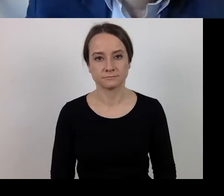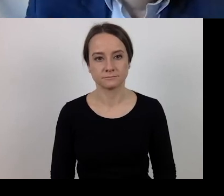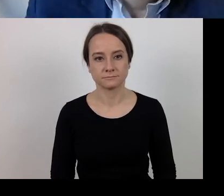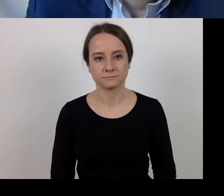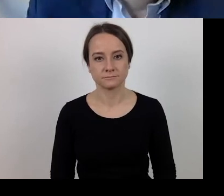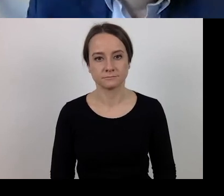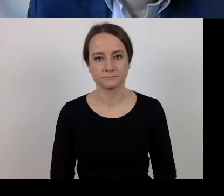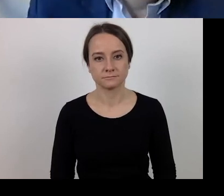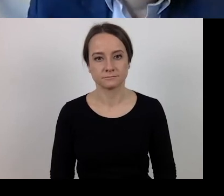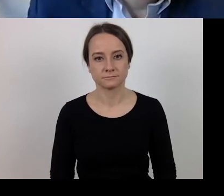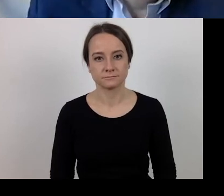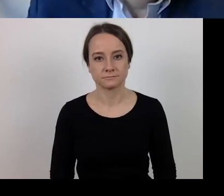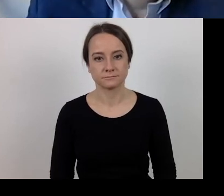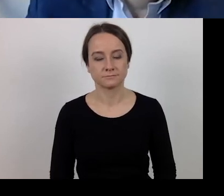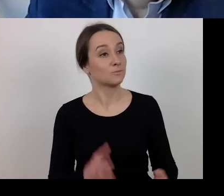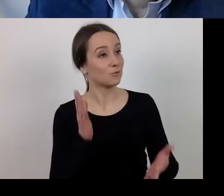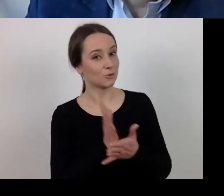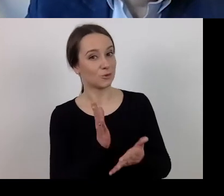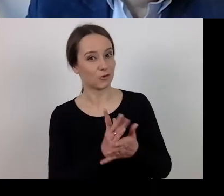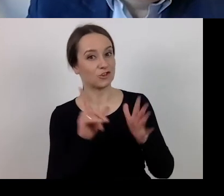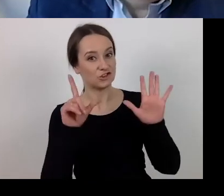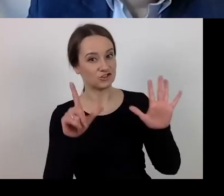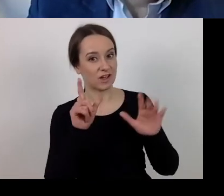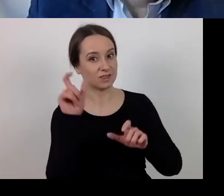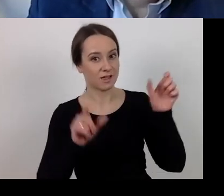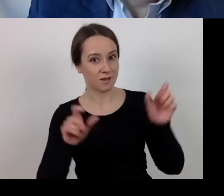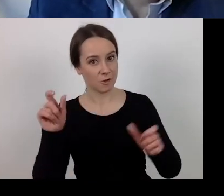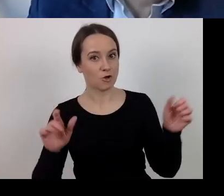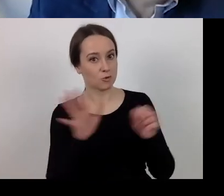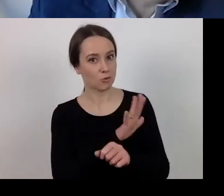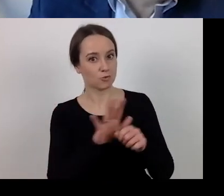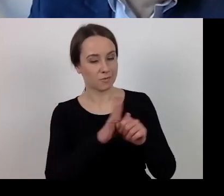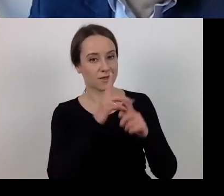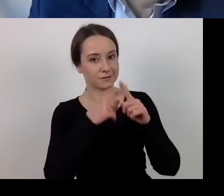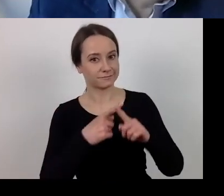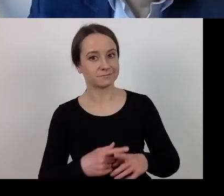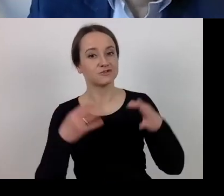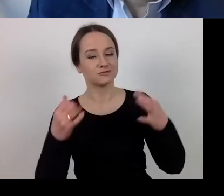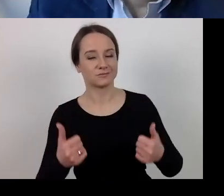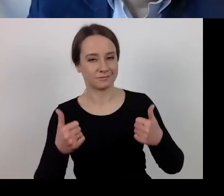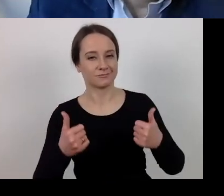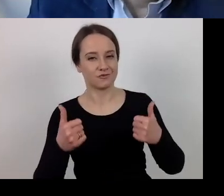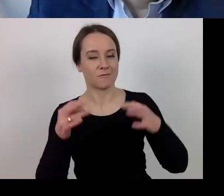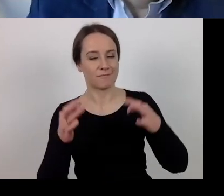ŁUKASZ: At this point seven people have completed the survey. We wait for the results from the other participants.